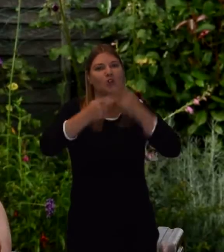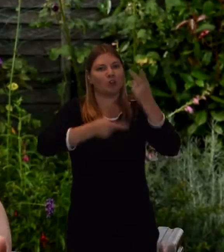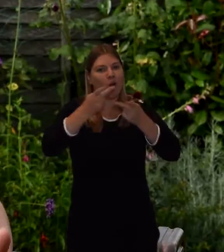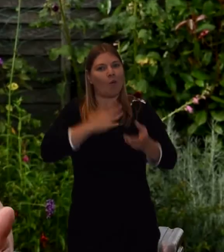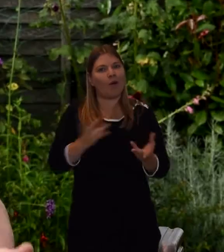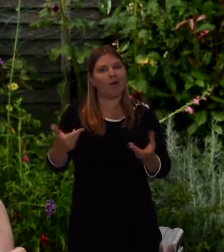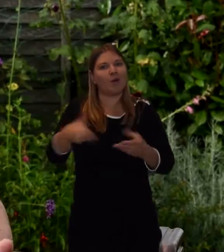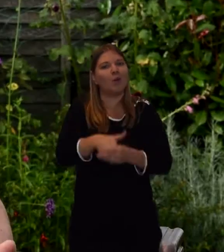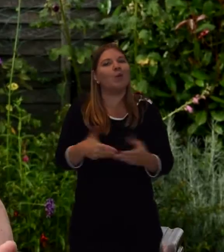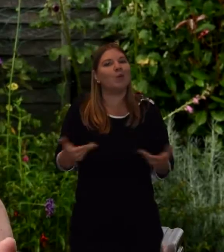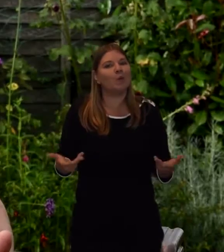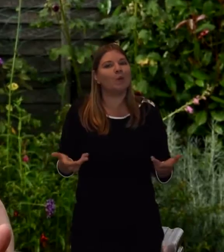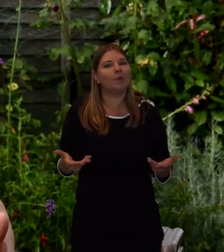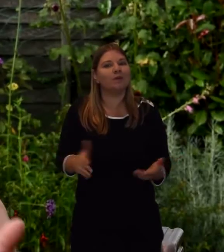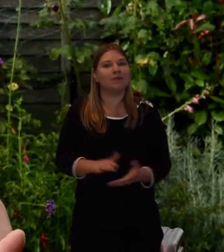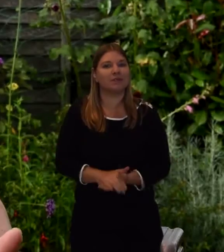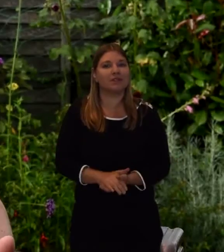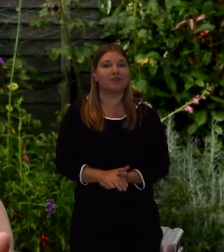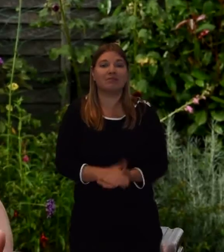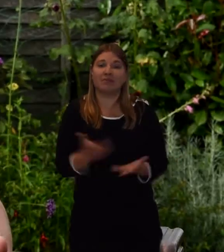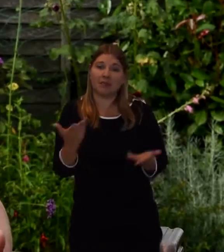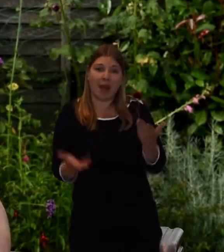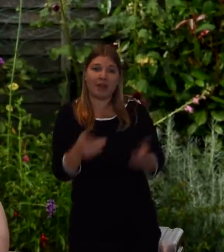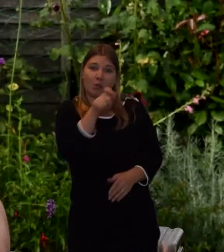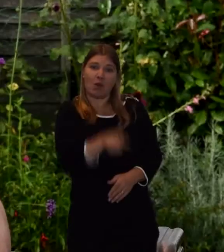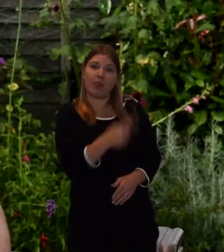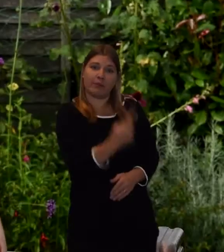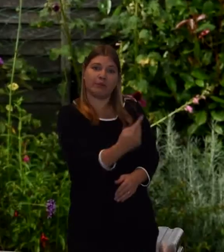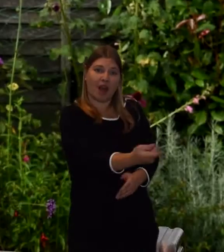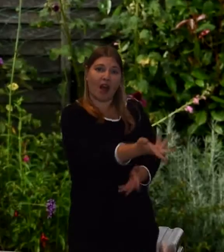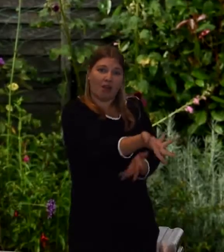It's a process that the patient and or the relatives would be happy with.